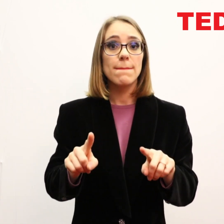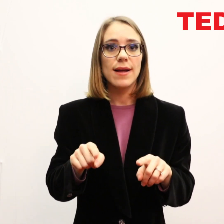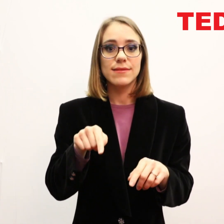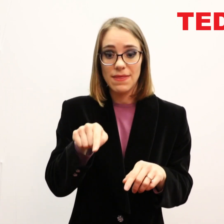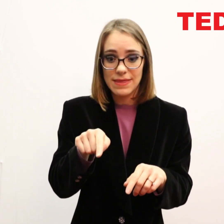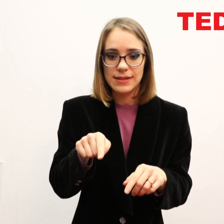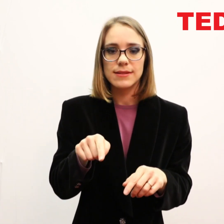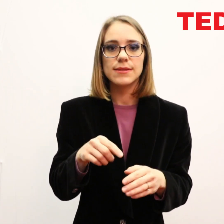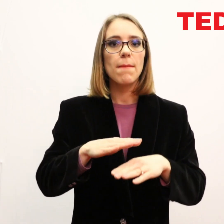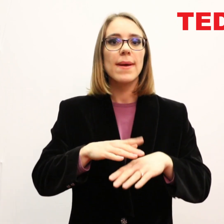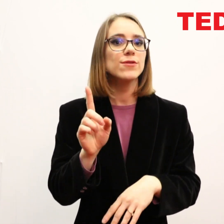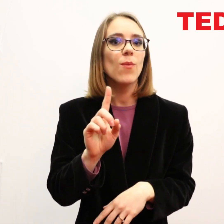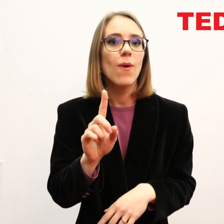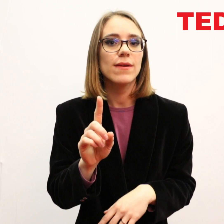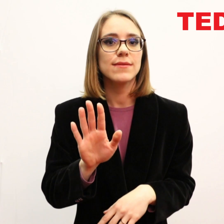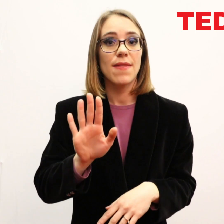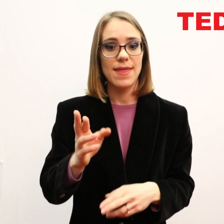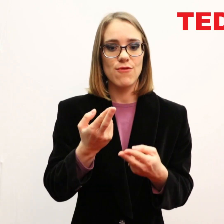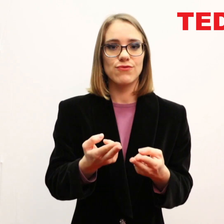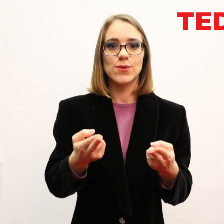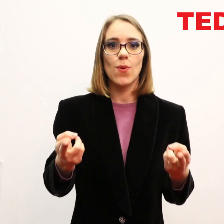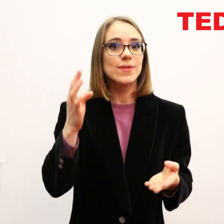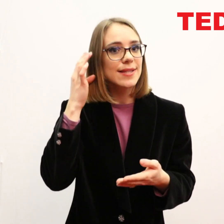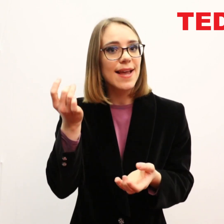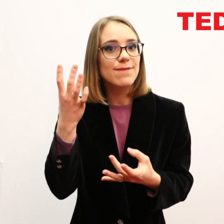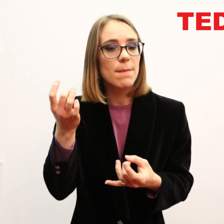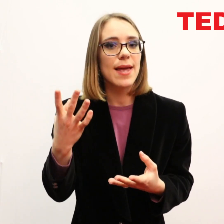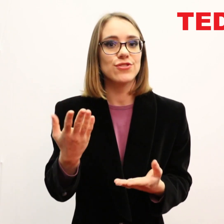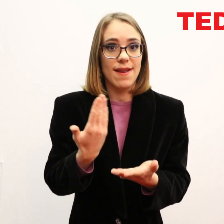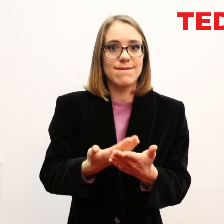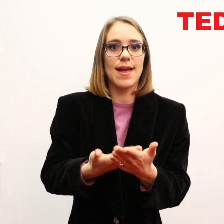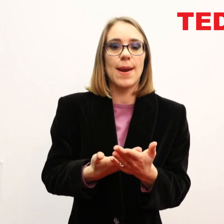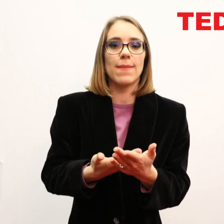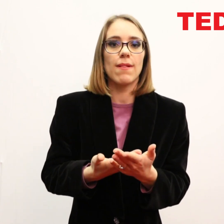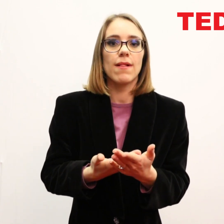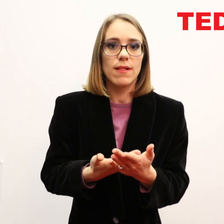but most of the decisions are based on the resources and information available